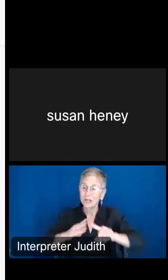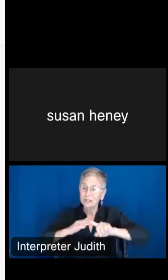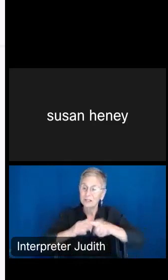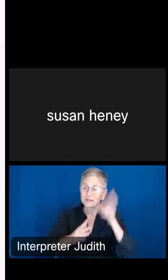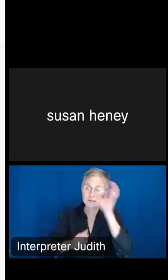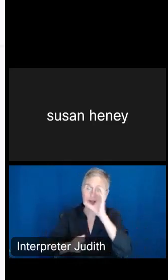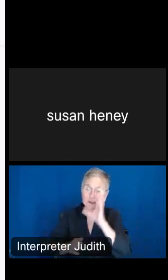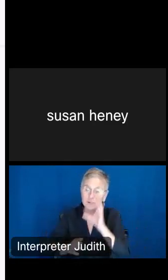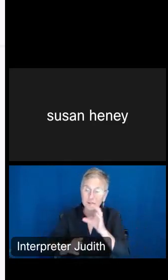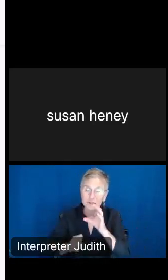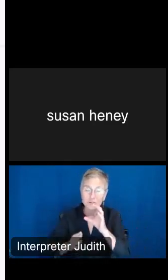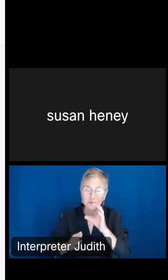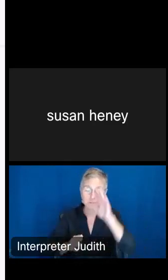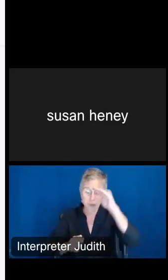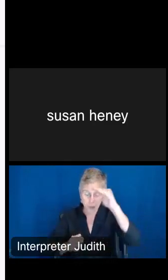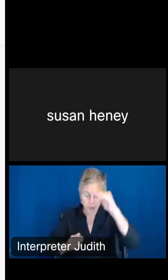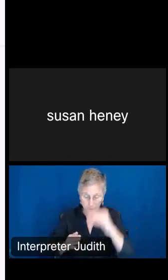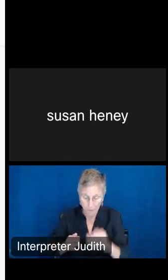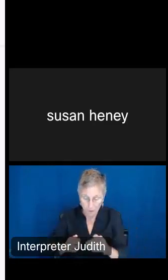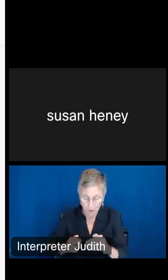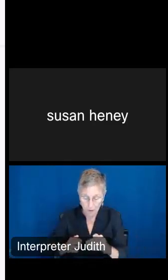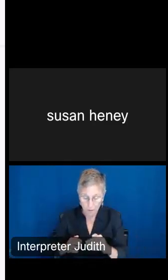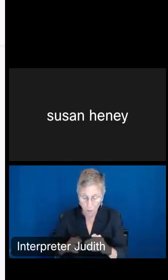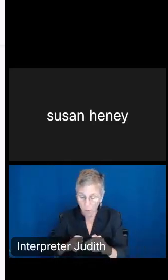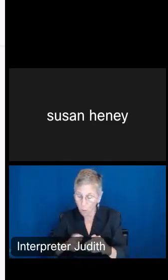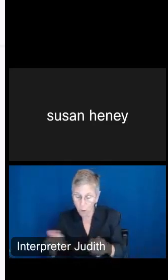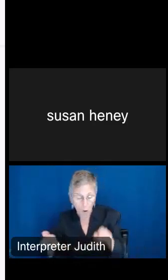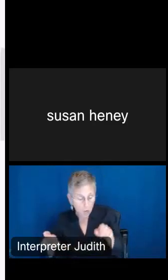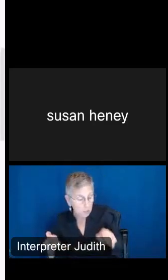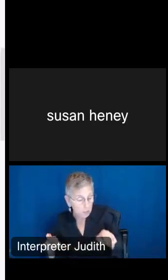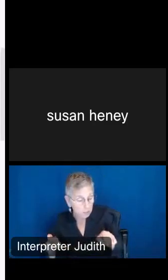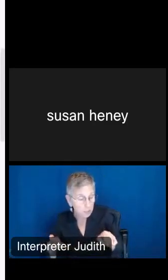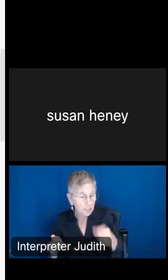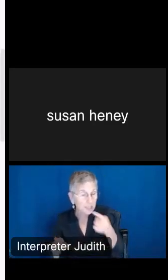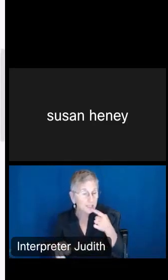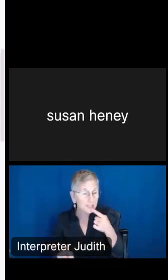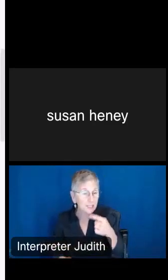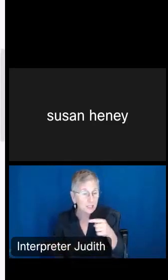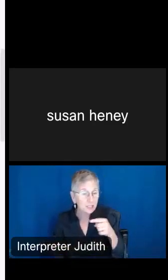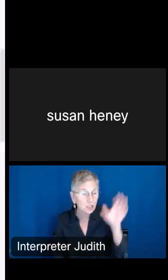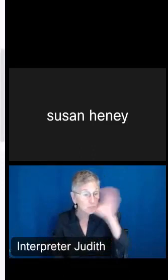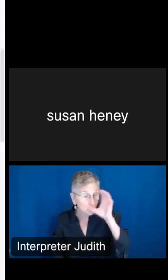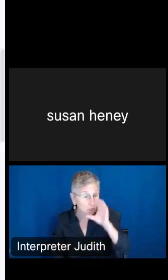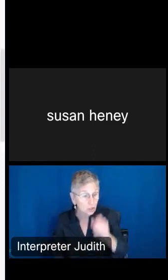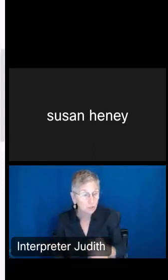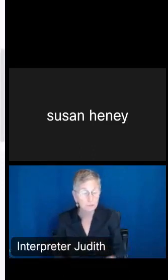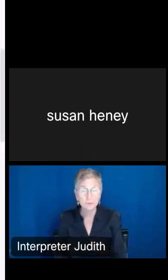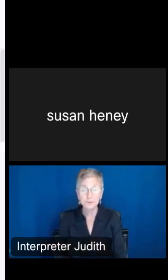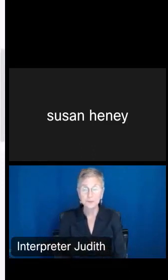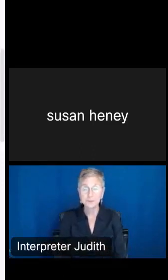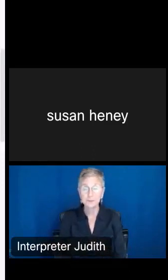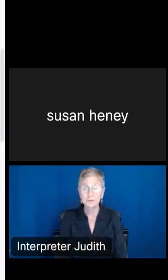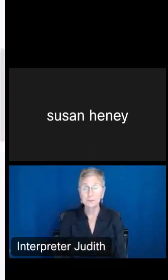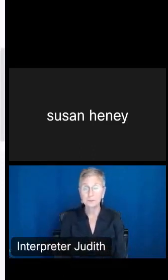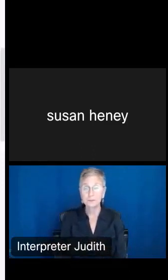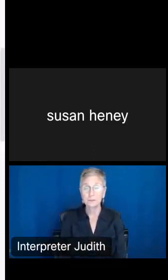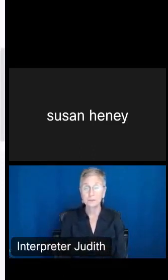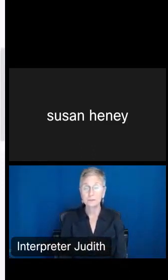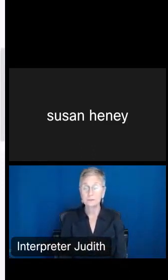At the bottom right-hand corner, I have a button that says Search. And from there, I